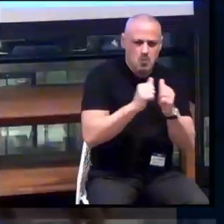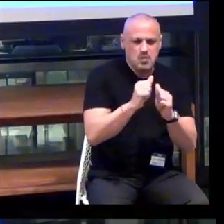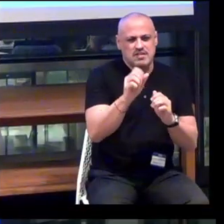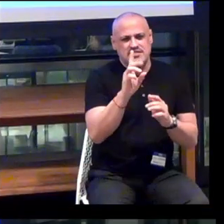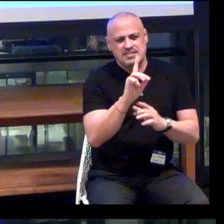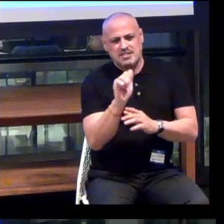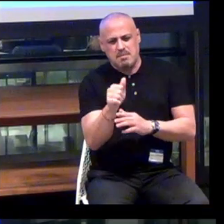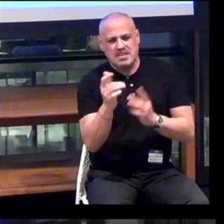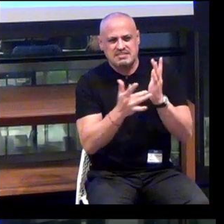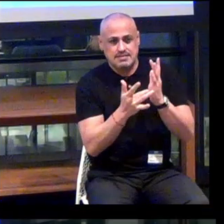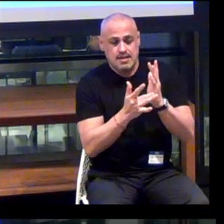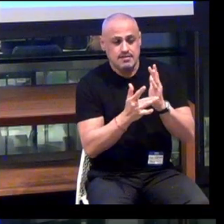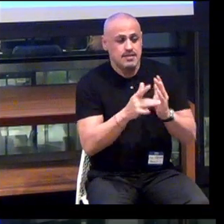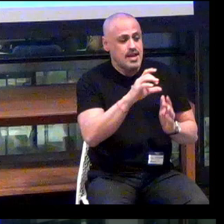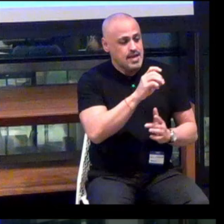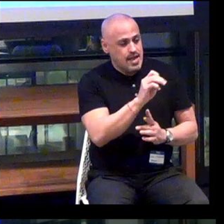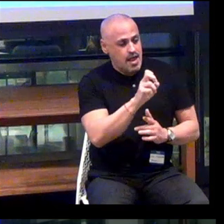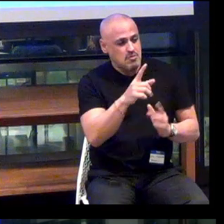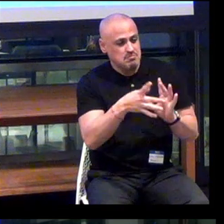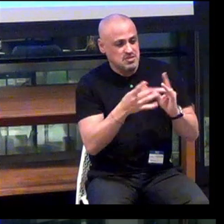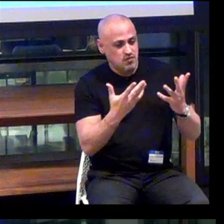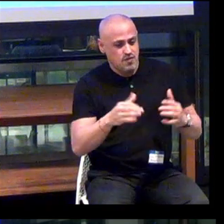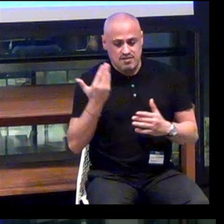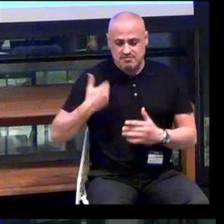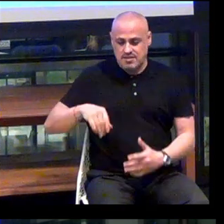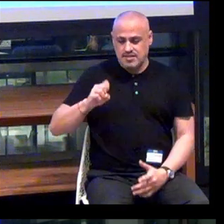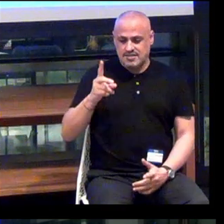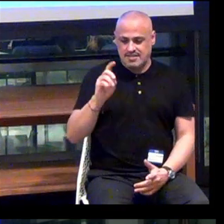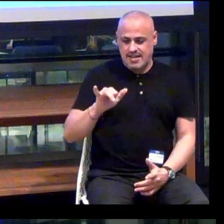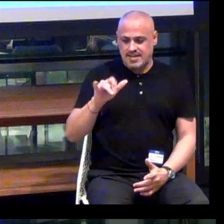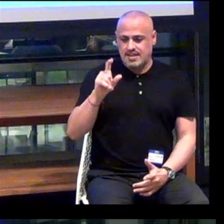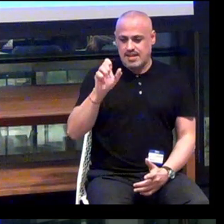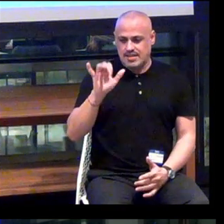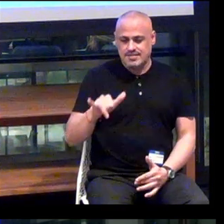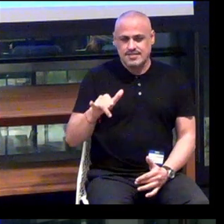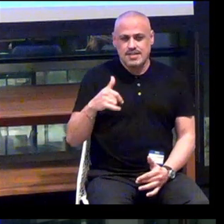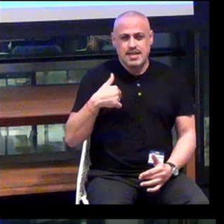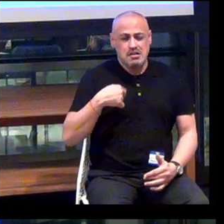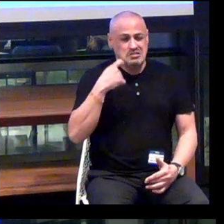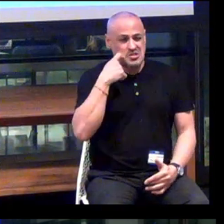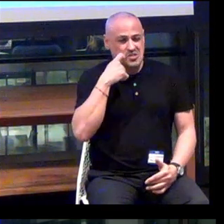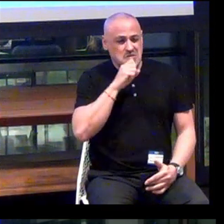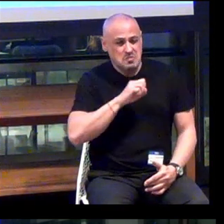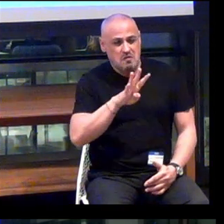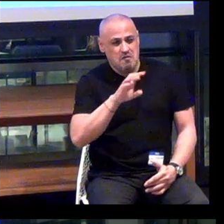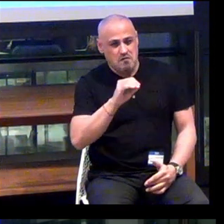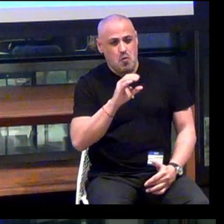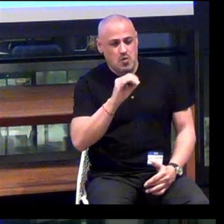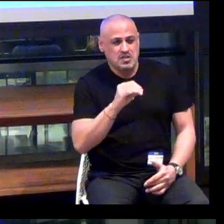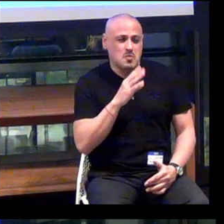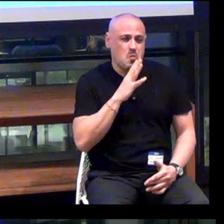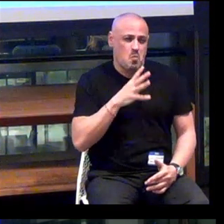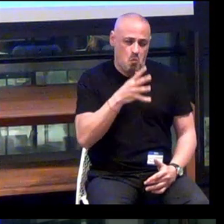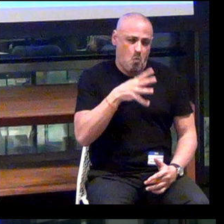So as Cameron said, my name is Sandy Lacey. I am a just turned 40-year-old woman.